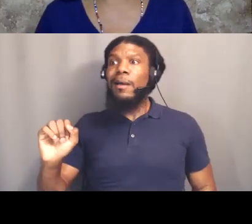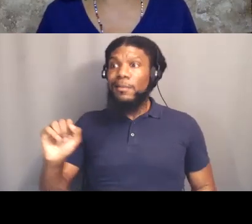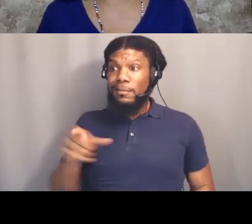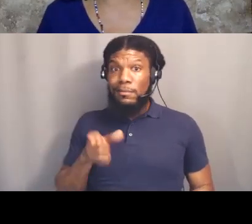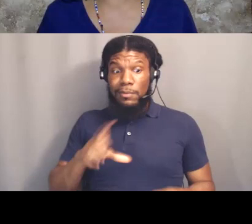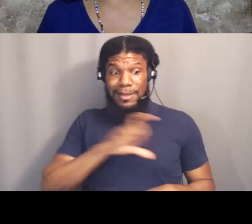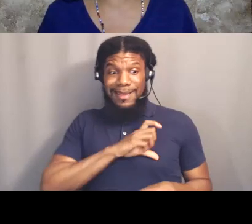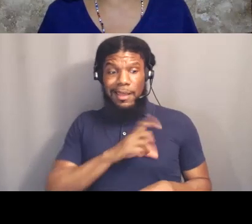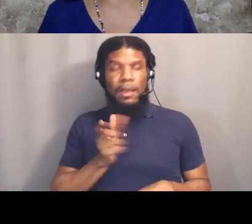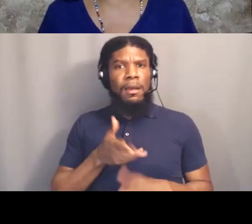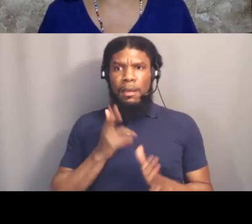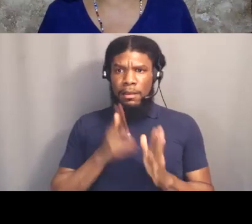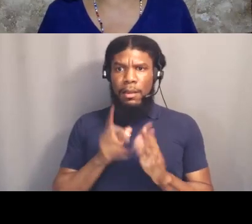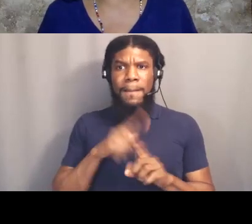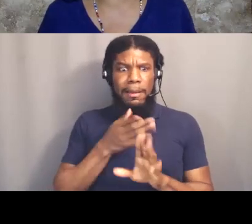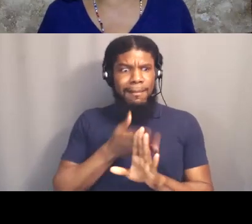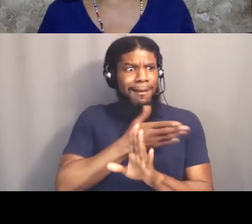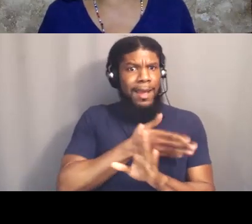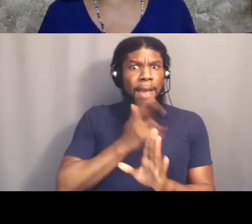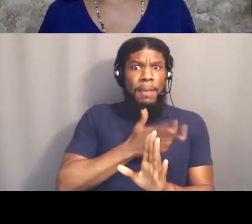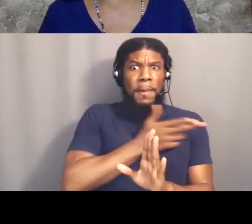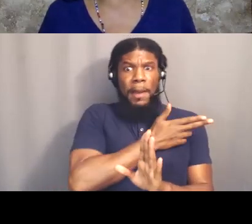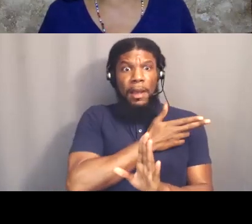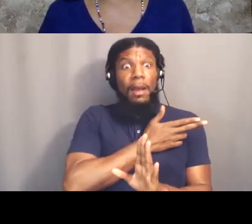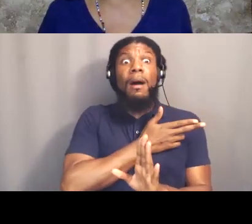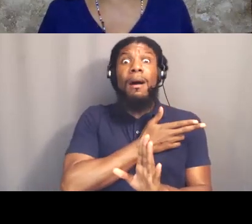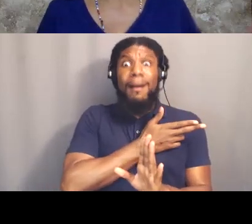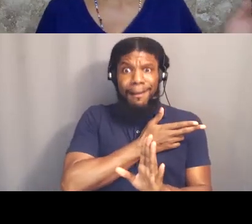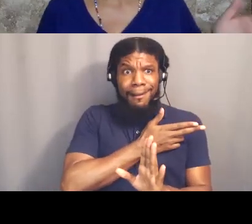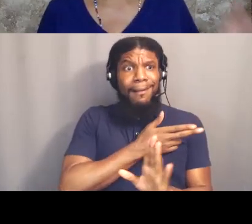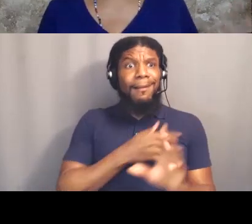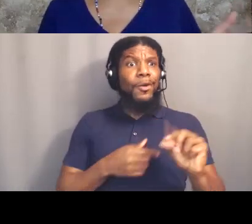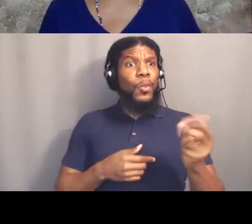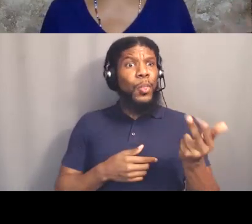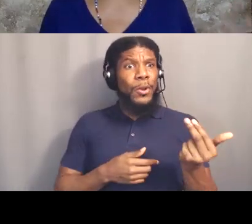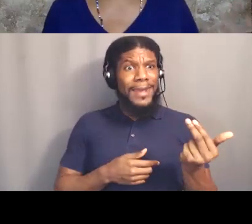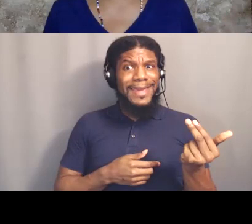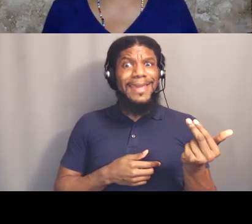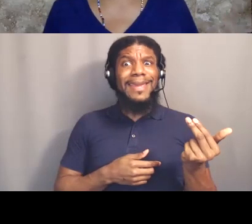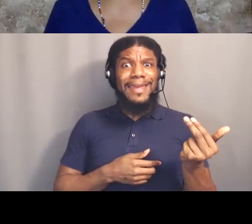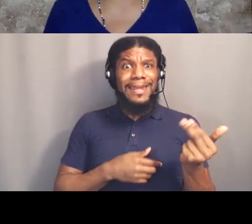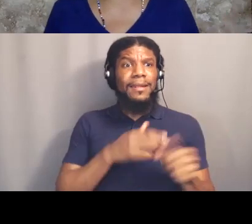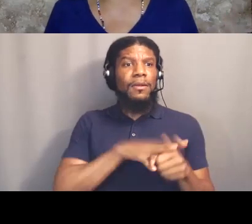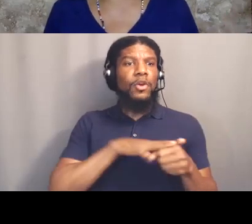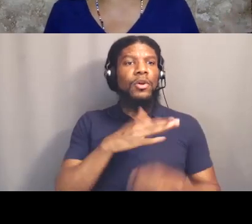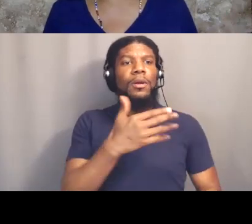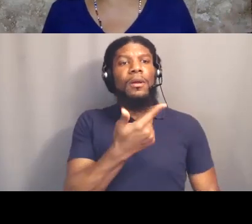on April 11th, 2018 in Rowley Park in Gardena, right? We should know who these killer cops are